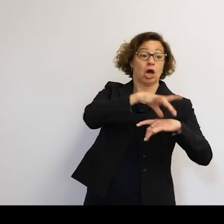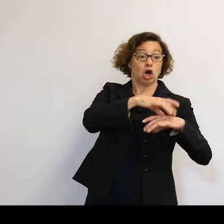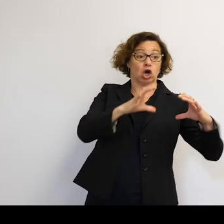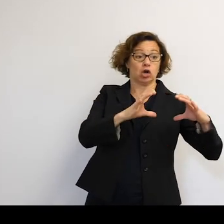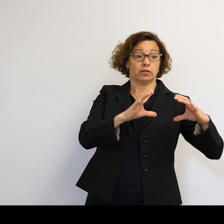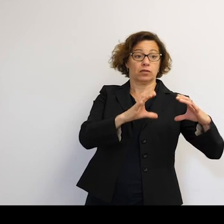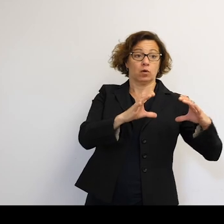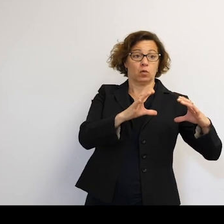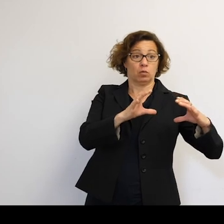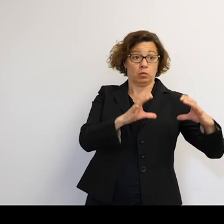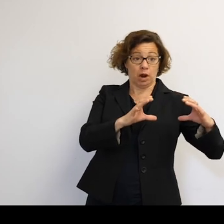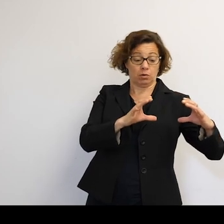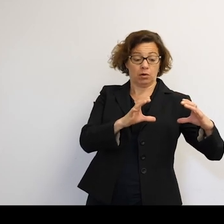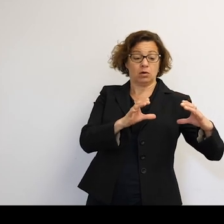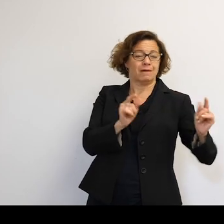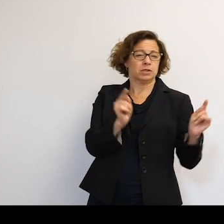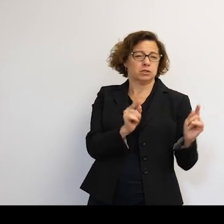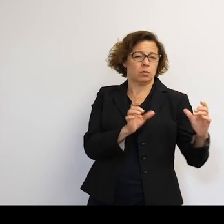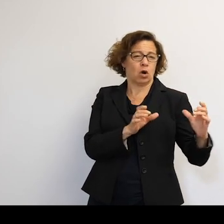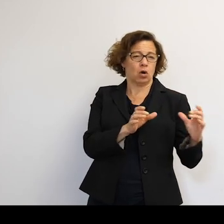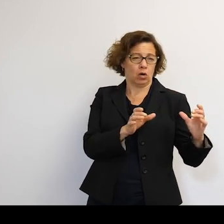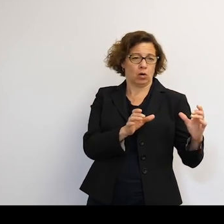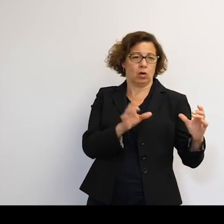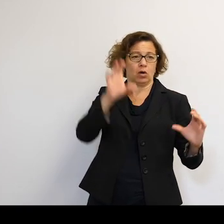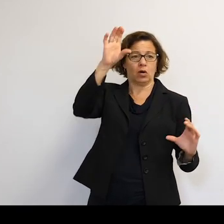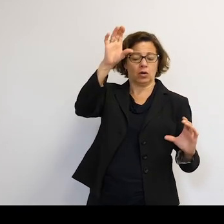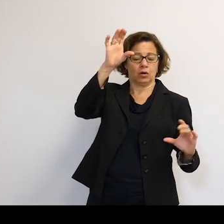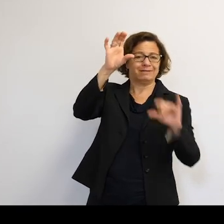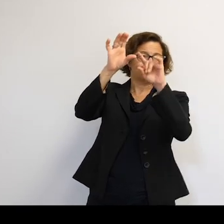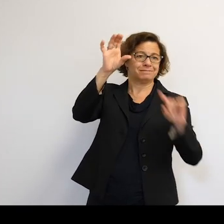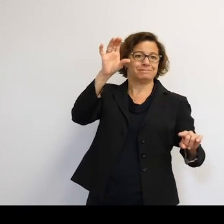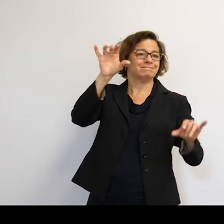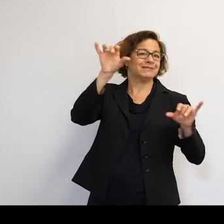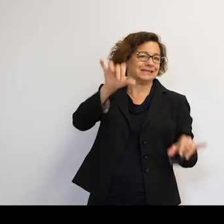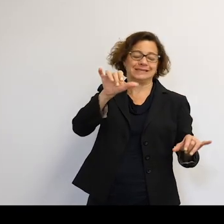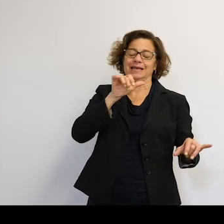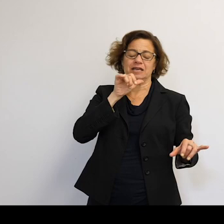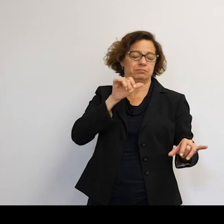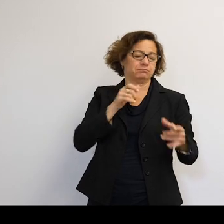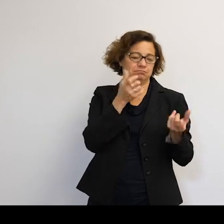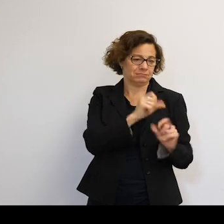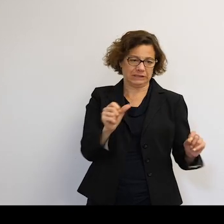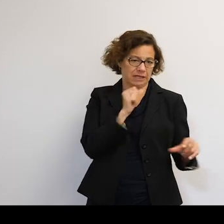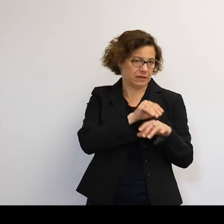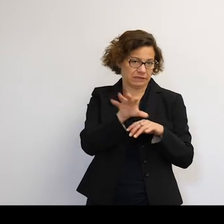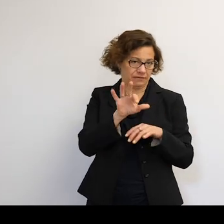from not taking into account-- not moving the satellites around all the time still means you're still within the beam, so you're OK. A great question.